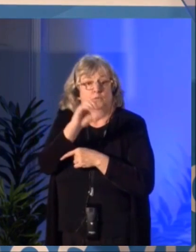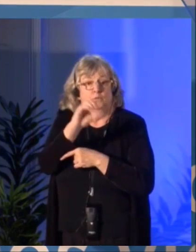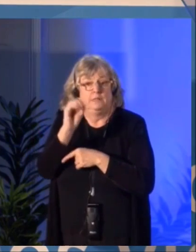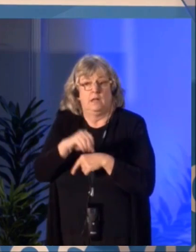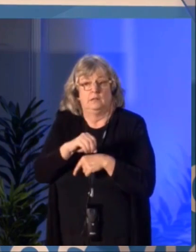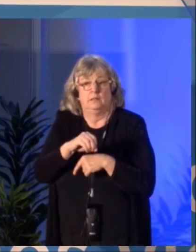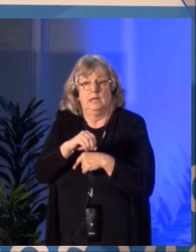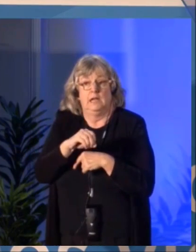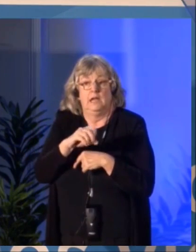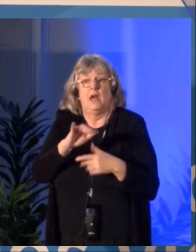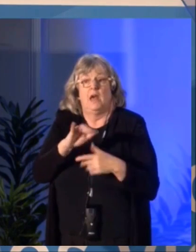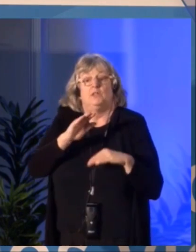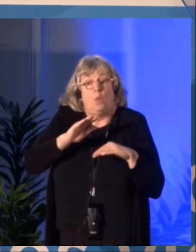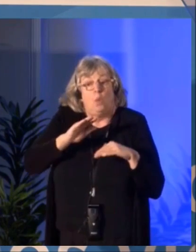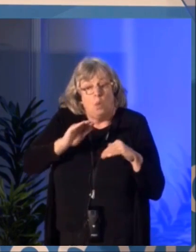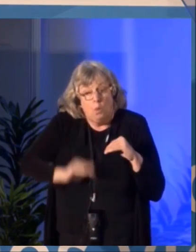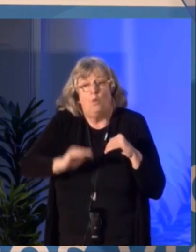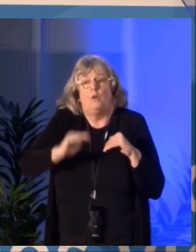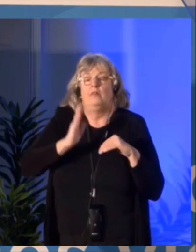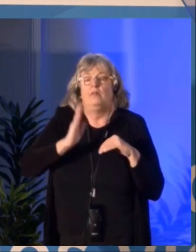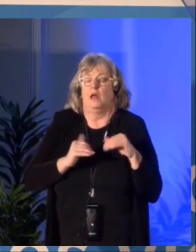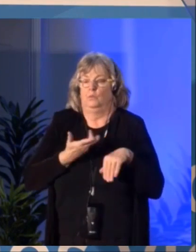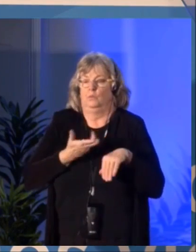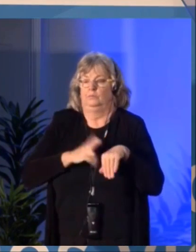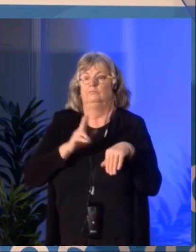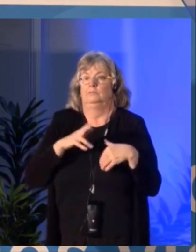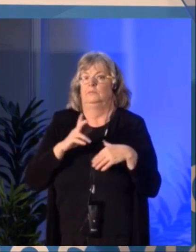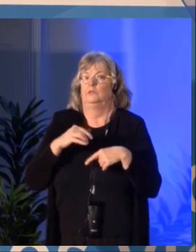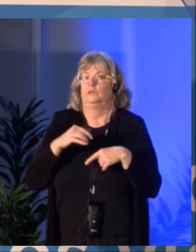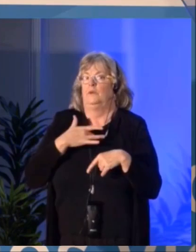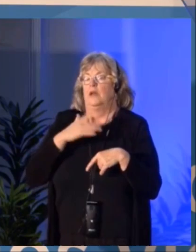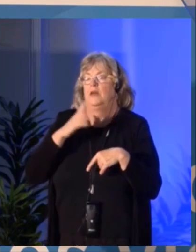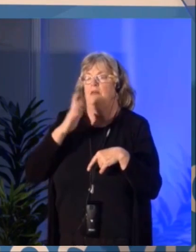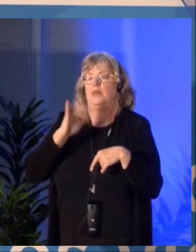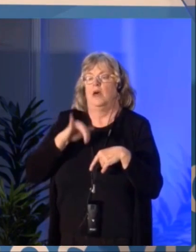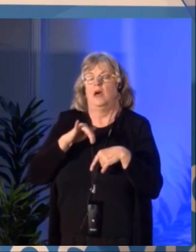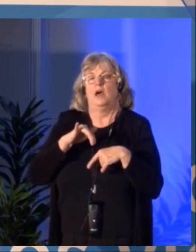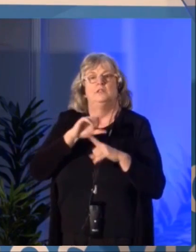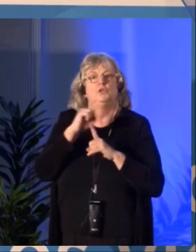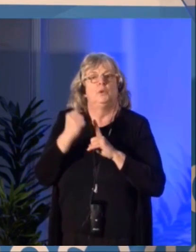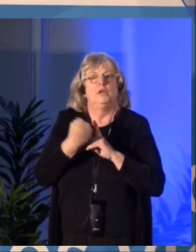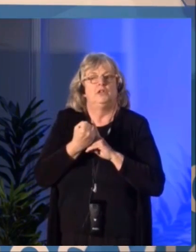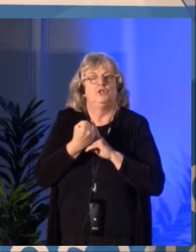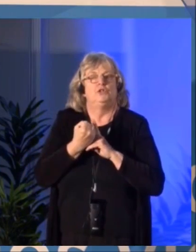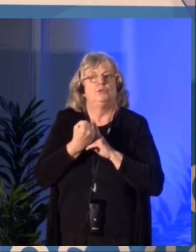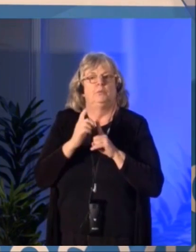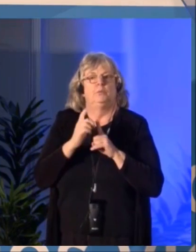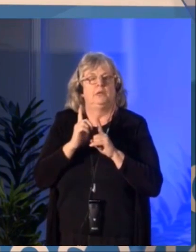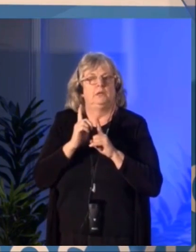Fifty two projects will receive grants ranging from $50,000